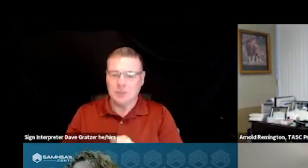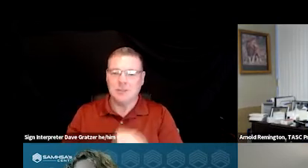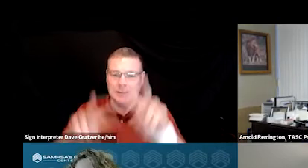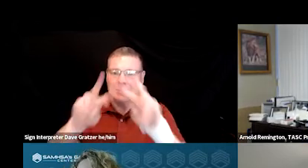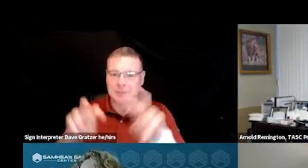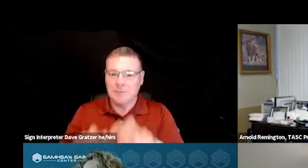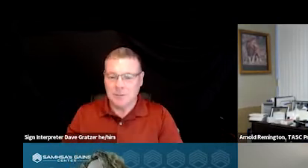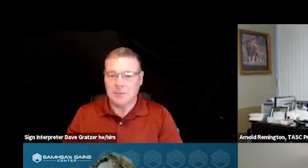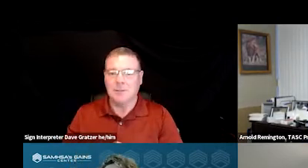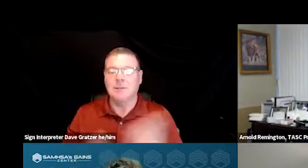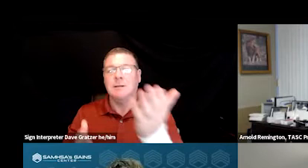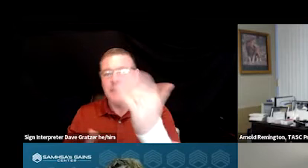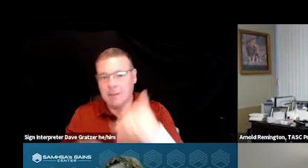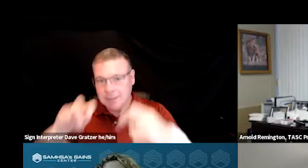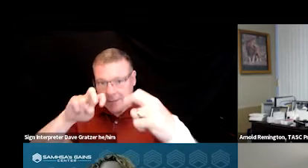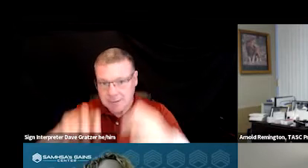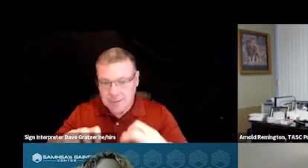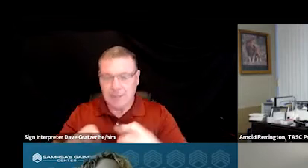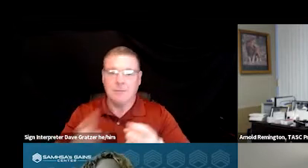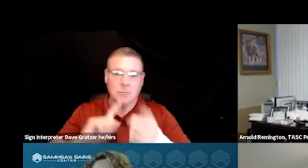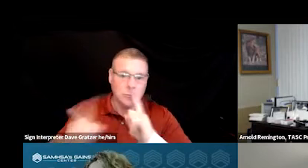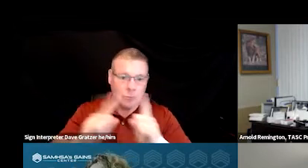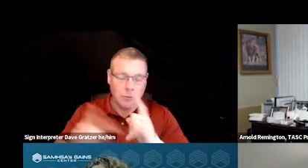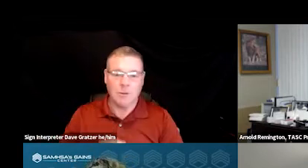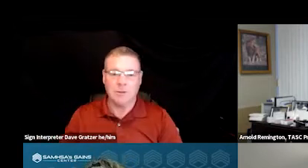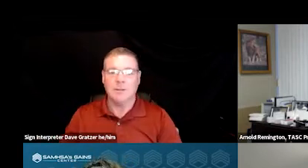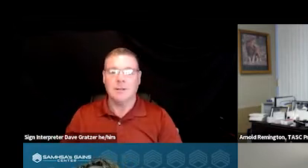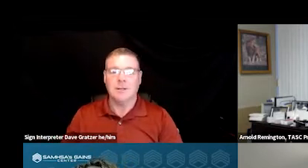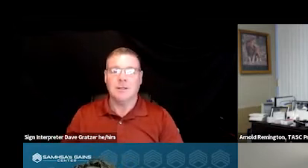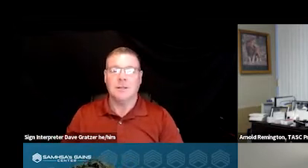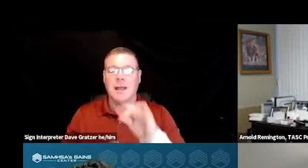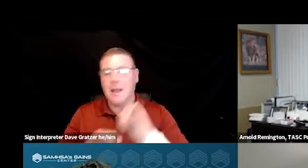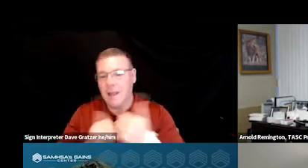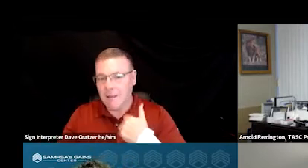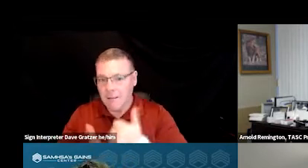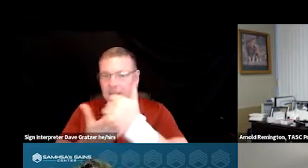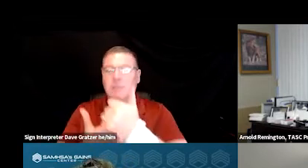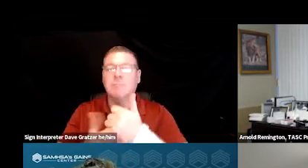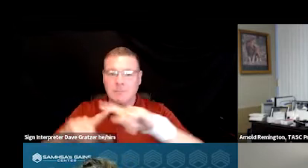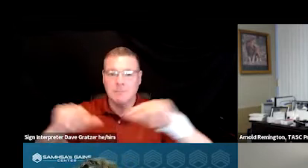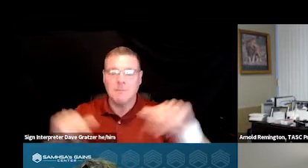Let's sit down, let's talk. What's going on? How can we help you today? And we would do a full assessment